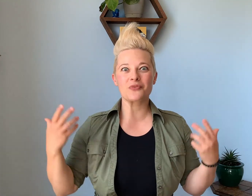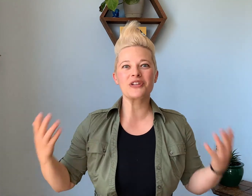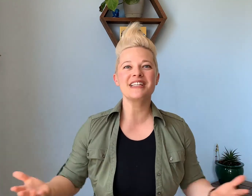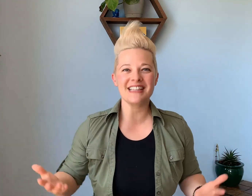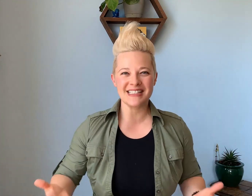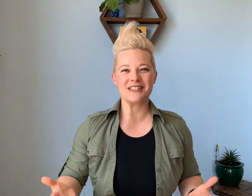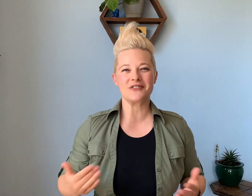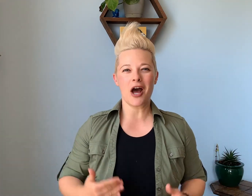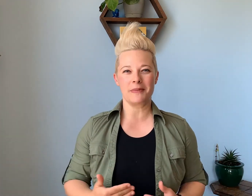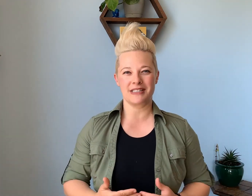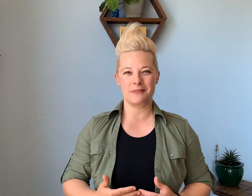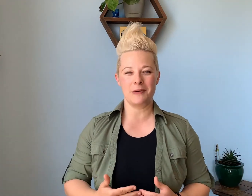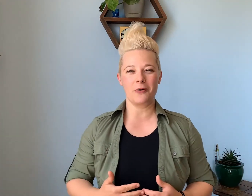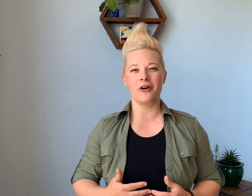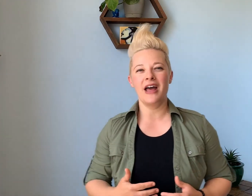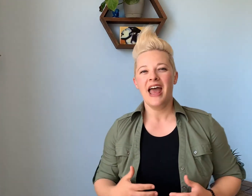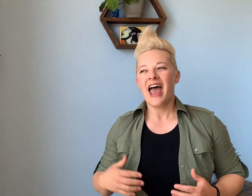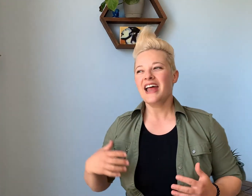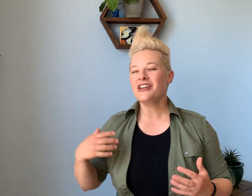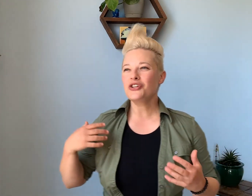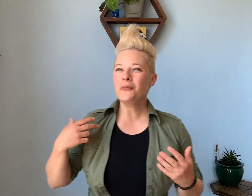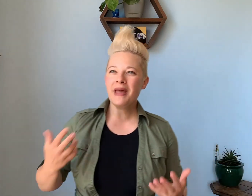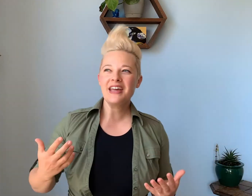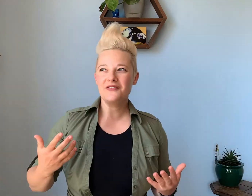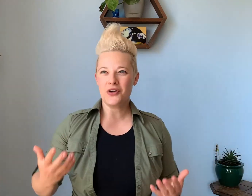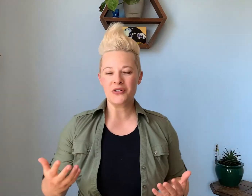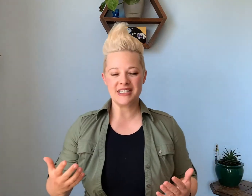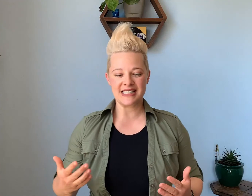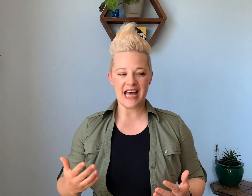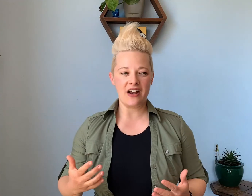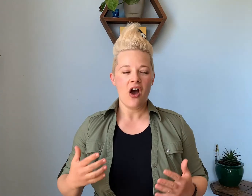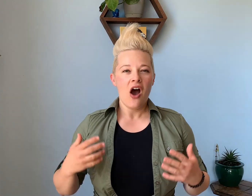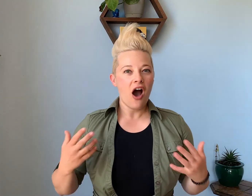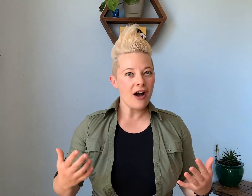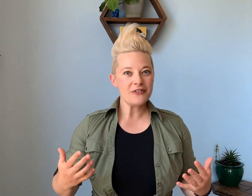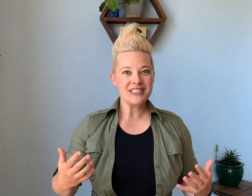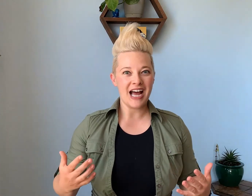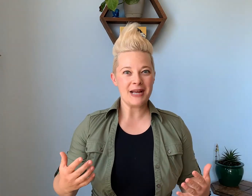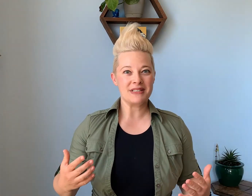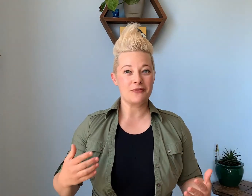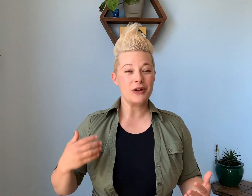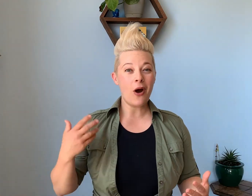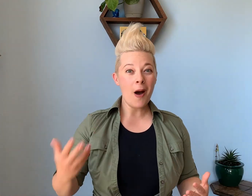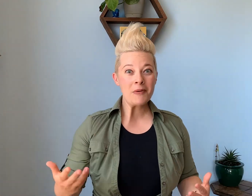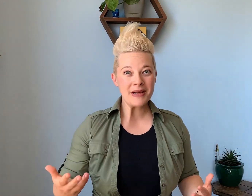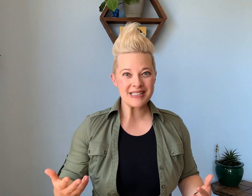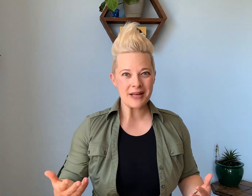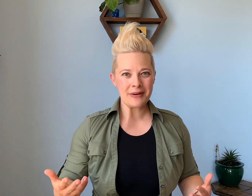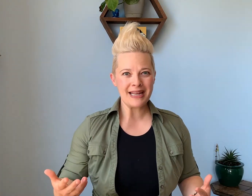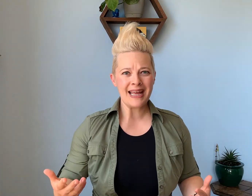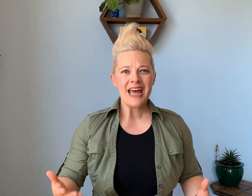really sensitive topic to people and you may have noticed that oftentimes if we compliment somebody